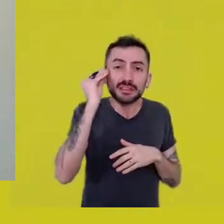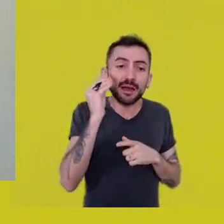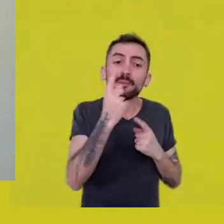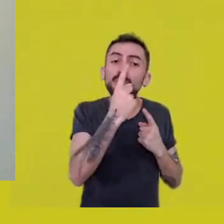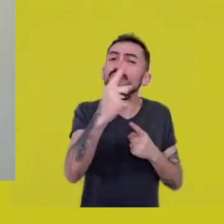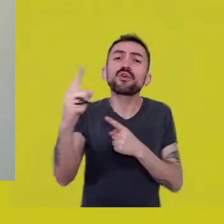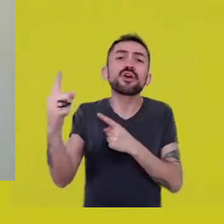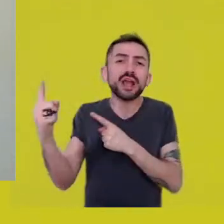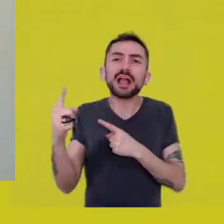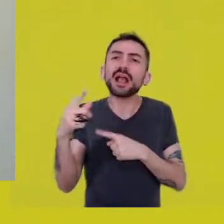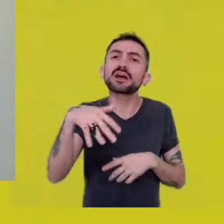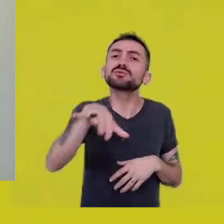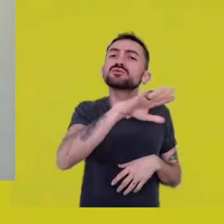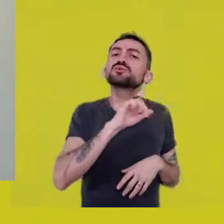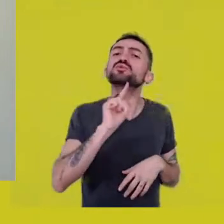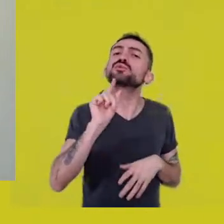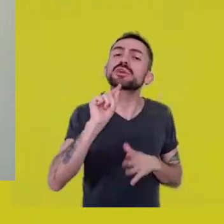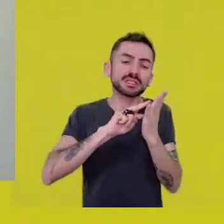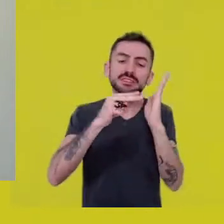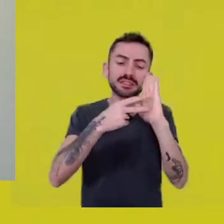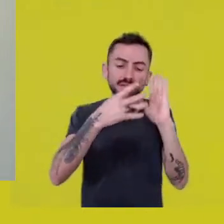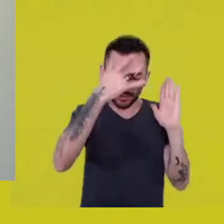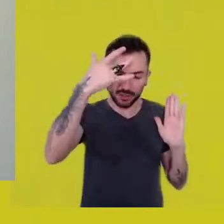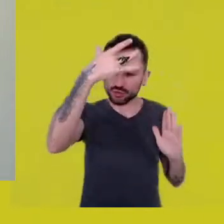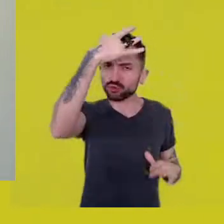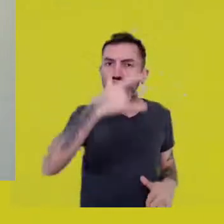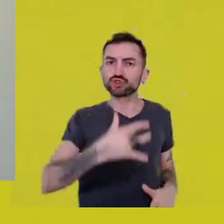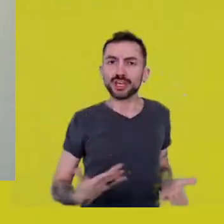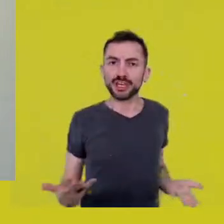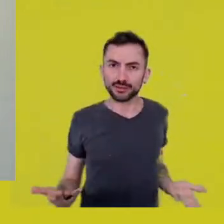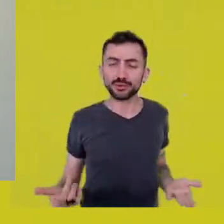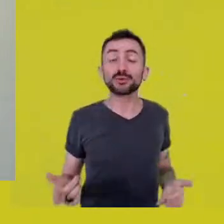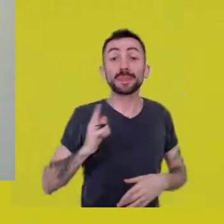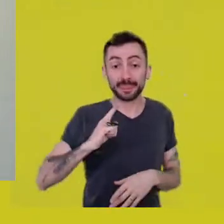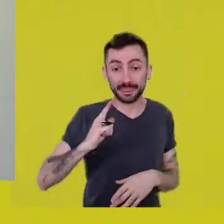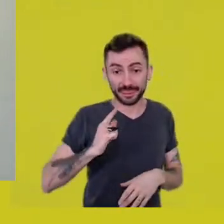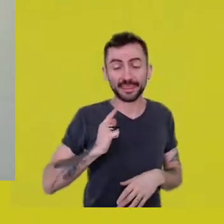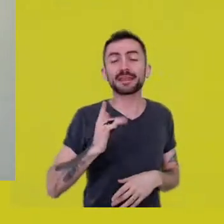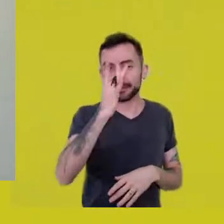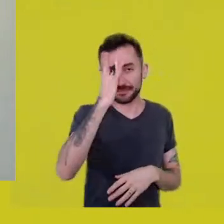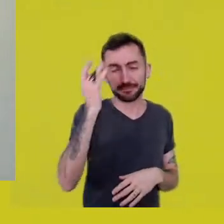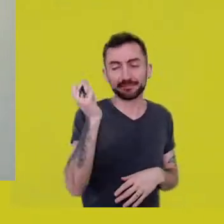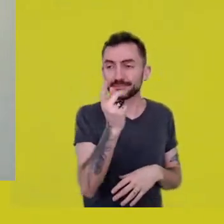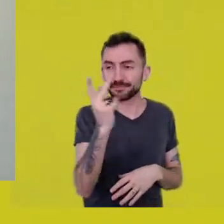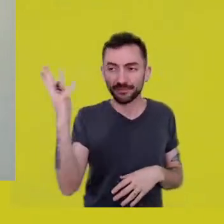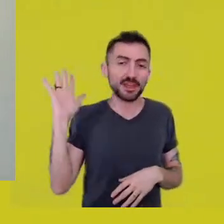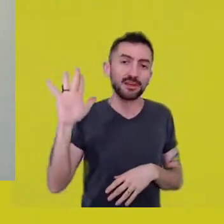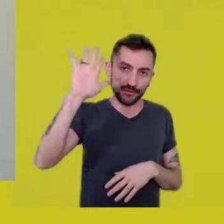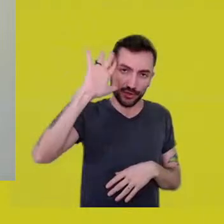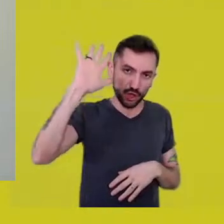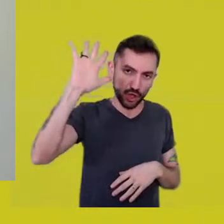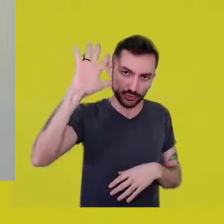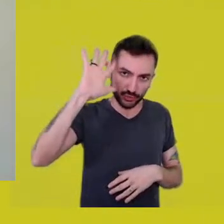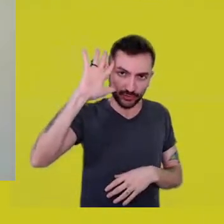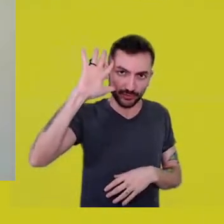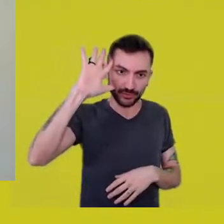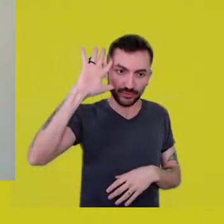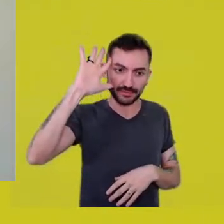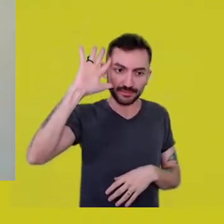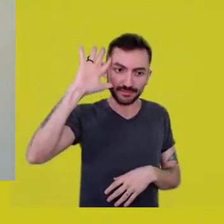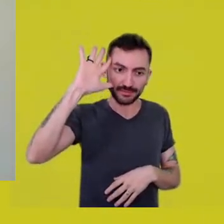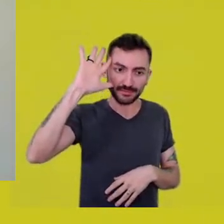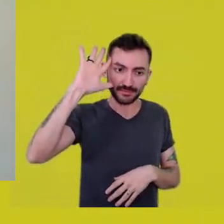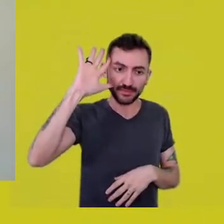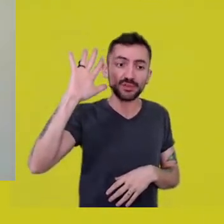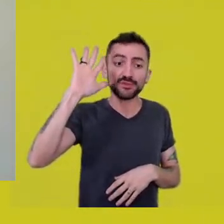Beyond the philosophers who thought about the social issue,